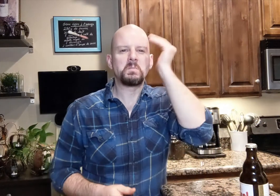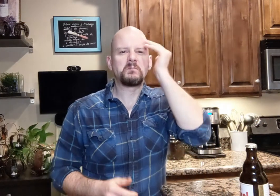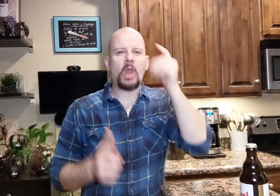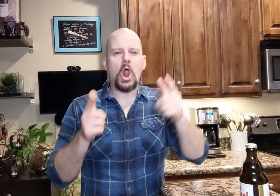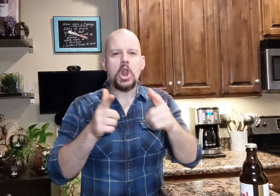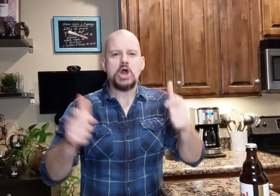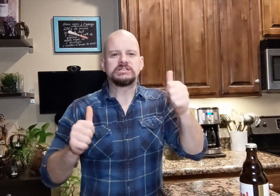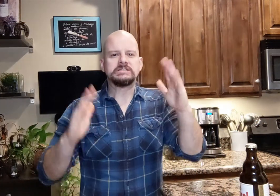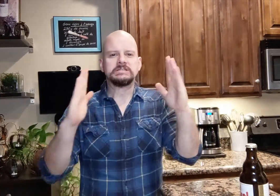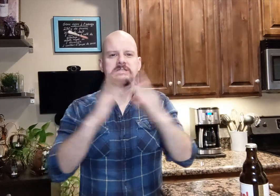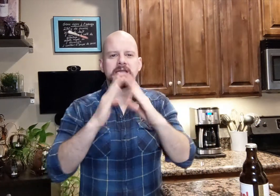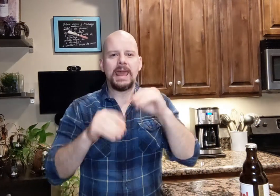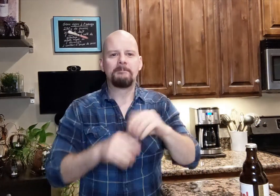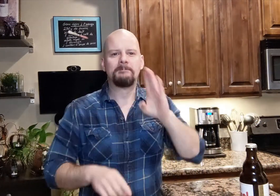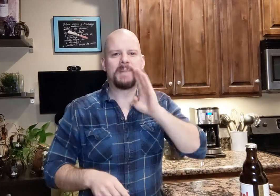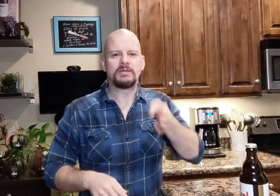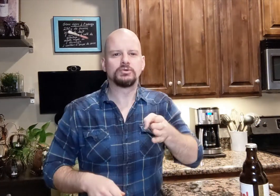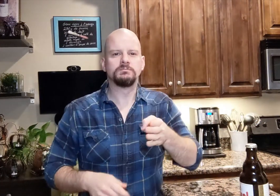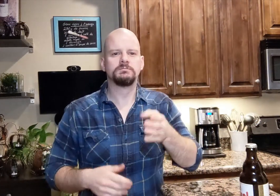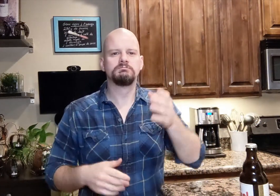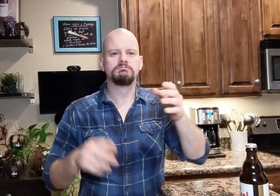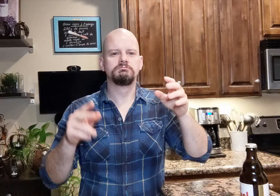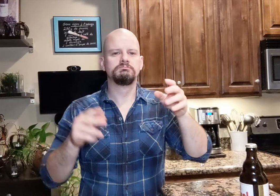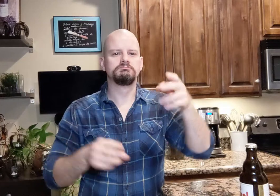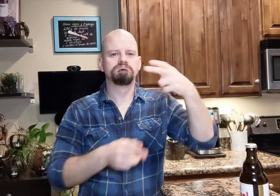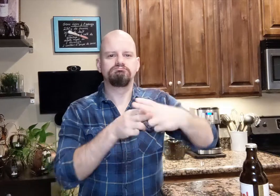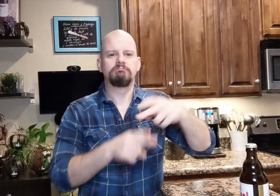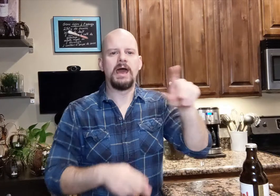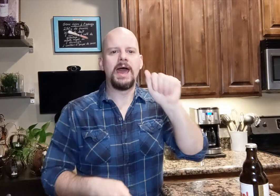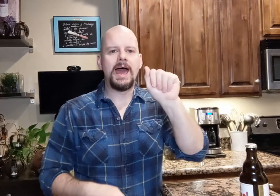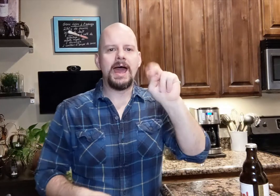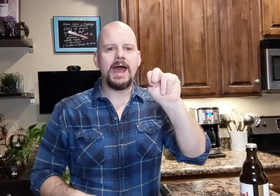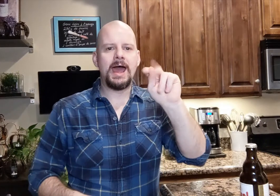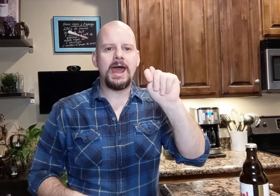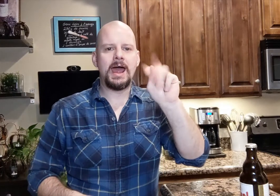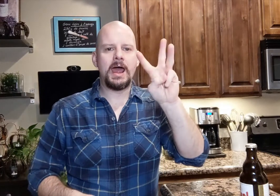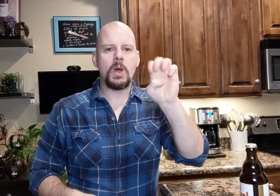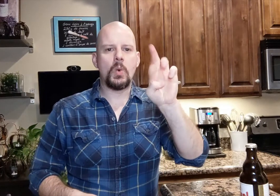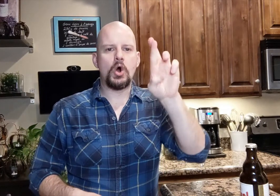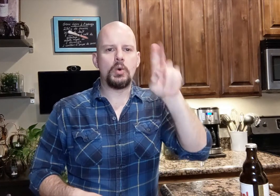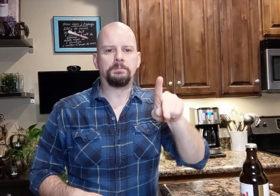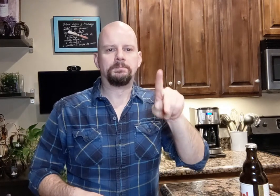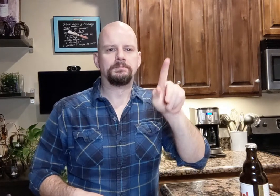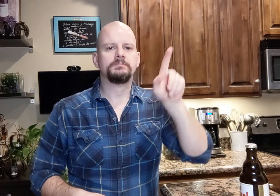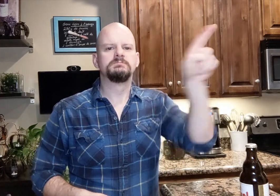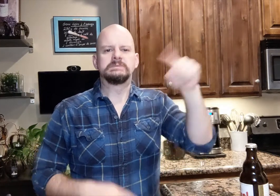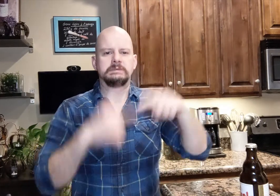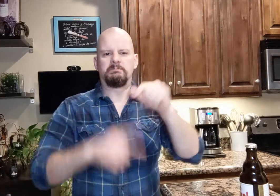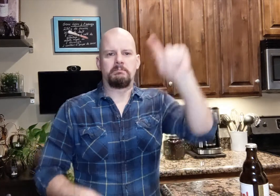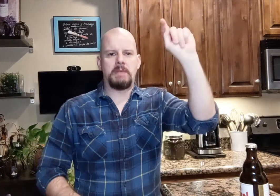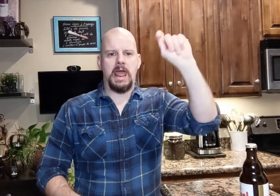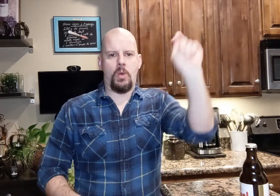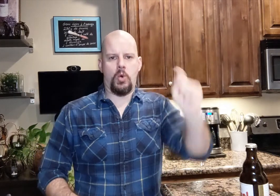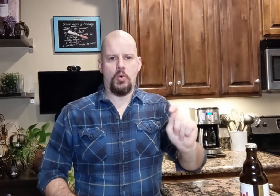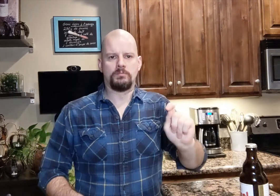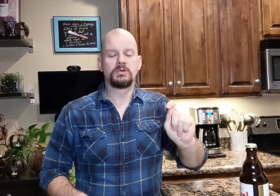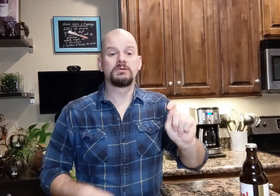You know Belgium's largest city, Antwerp -- Here's the sign for it.